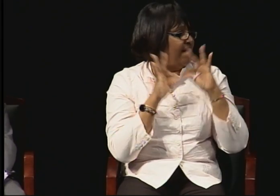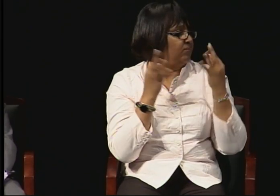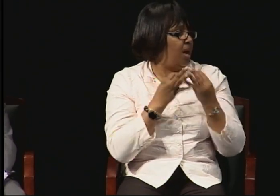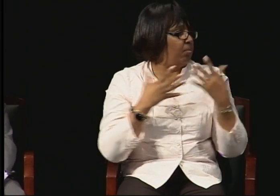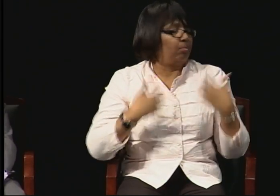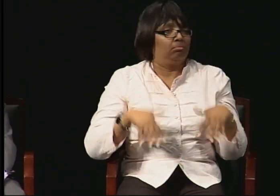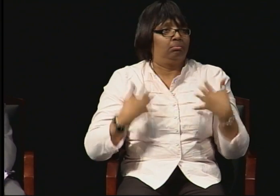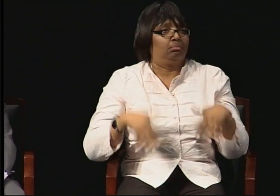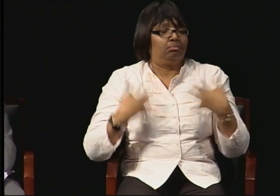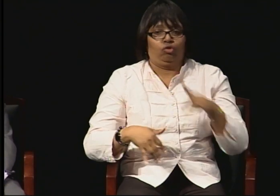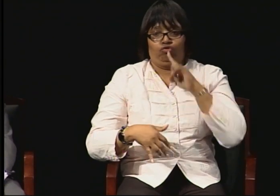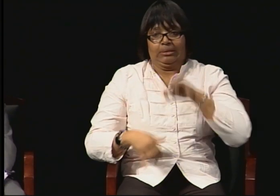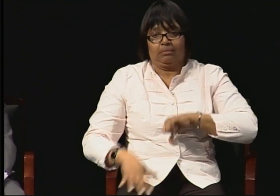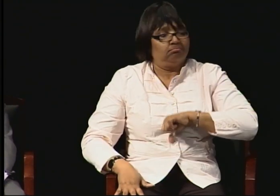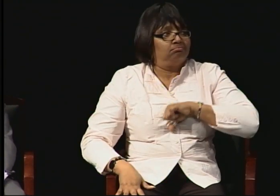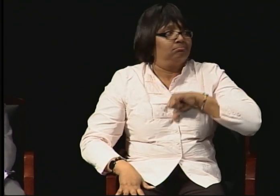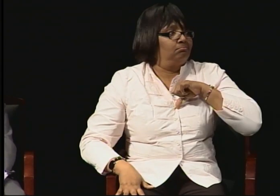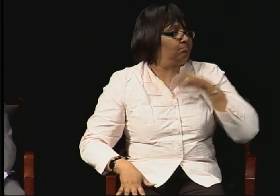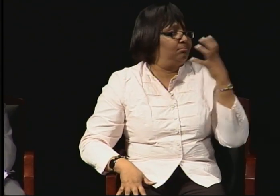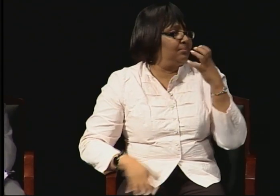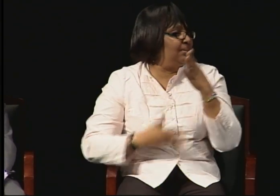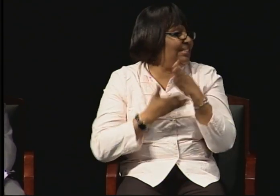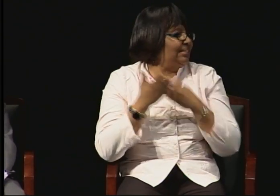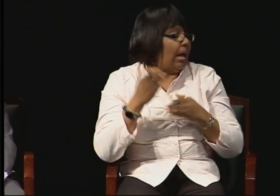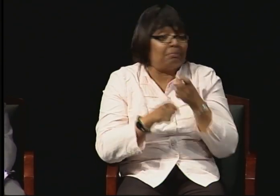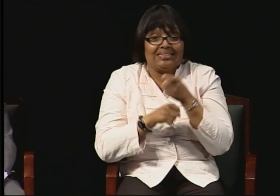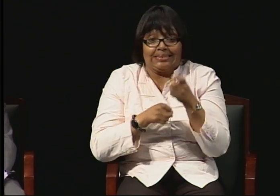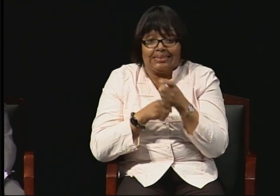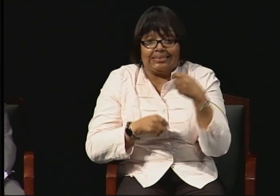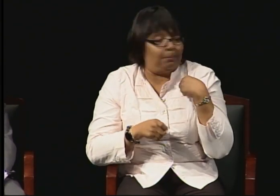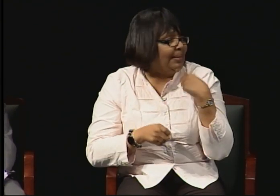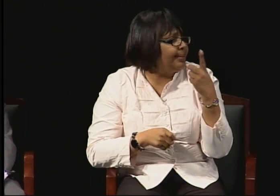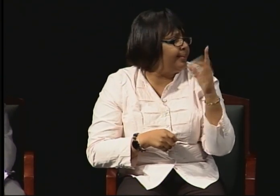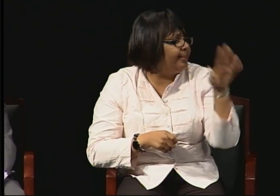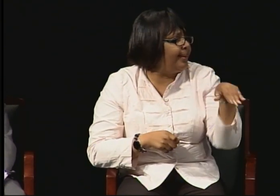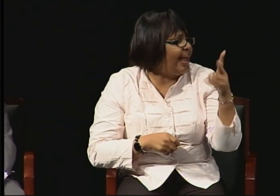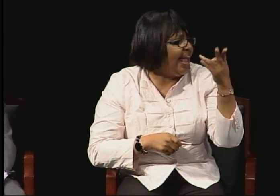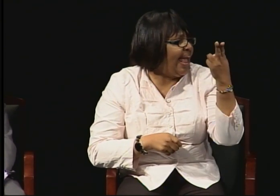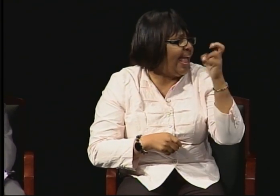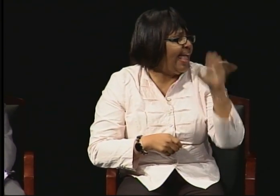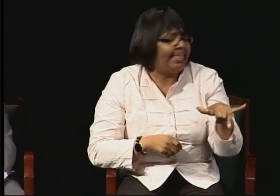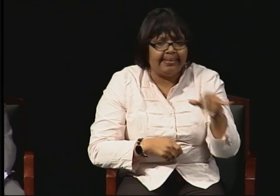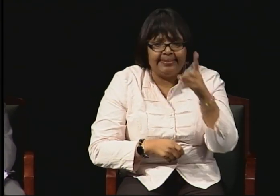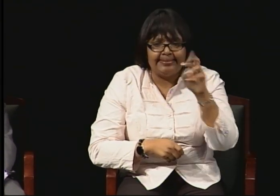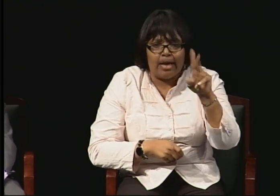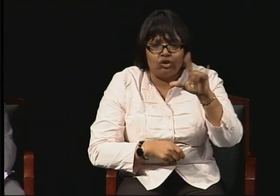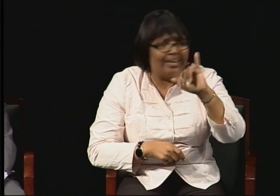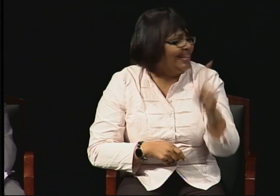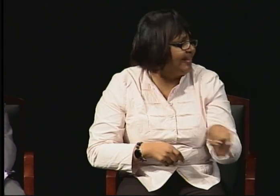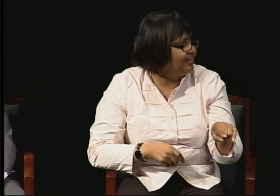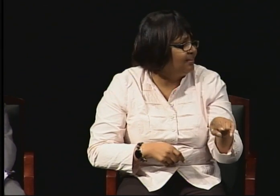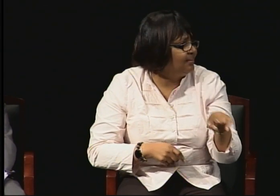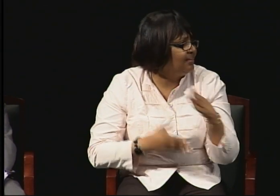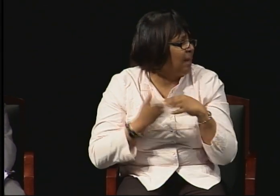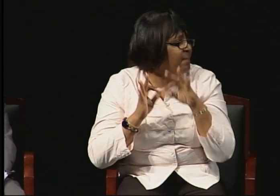And so when my family sees me, they say hey, Dr. Liz. Hey Dr. Betty. That's my childhood name.